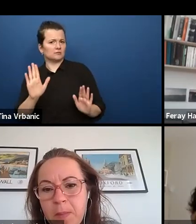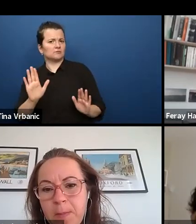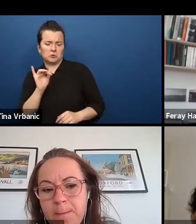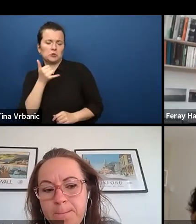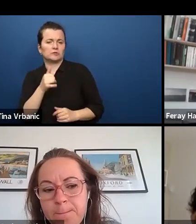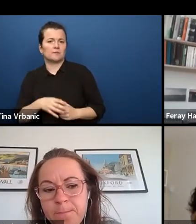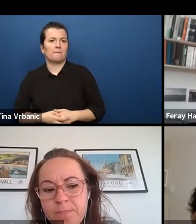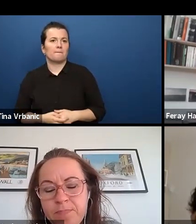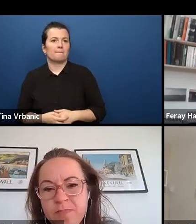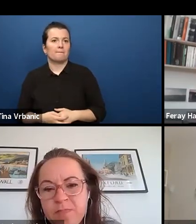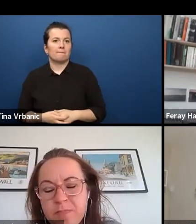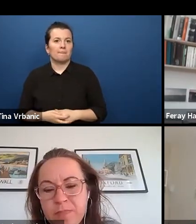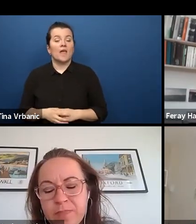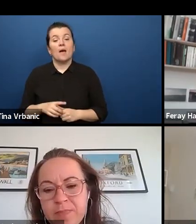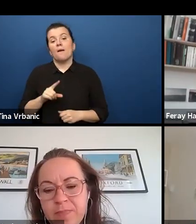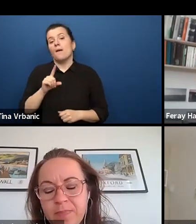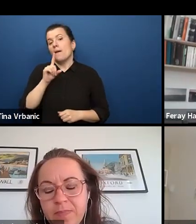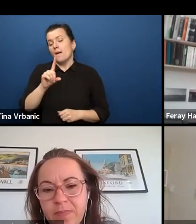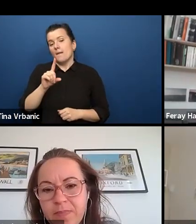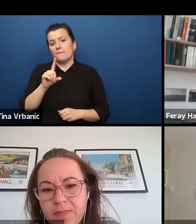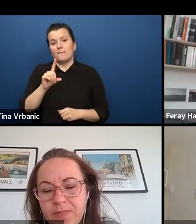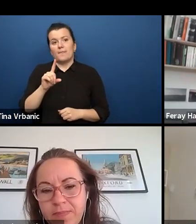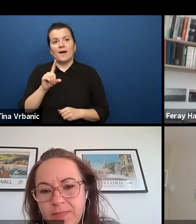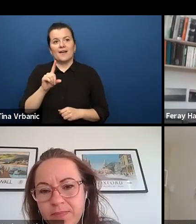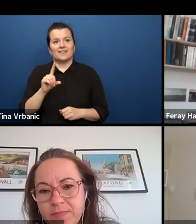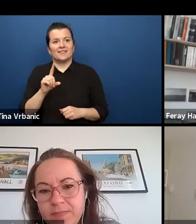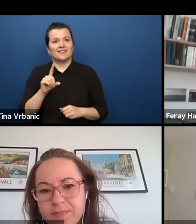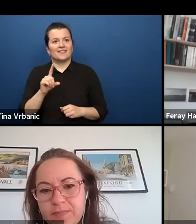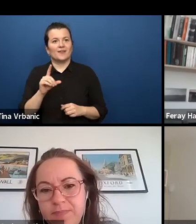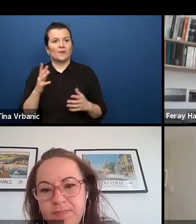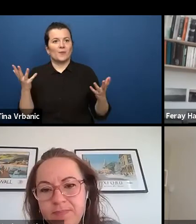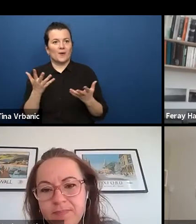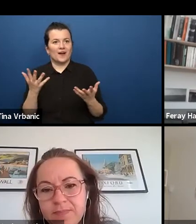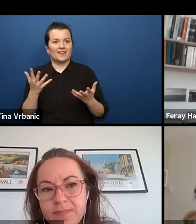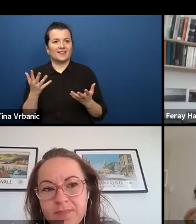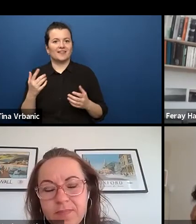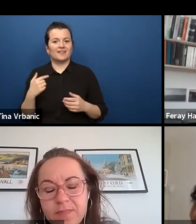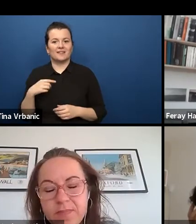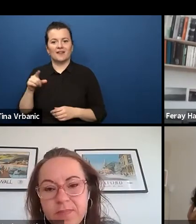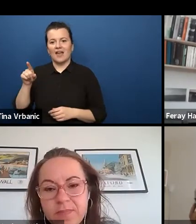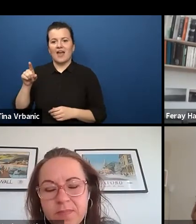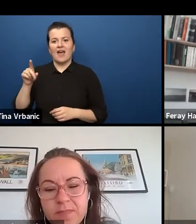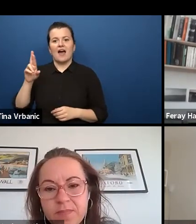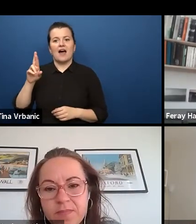As you have mentioned, in my introduction, I'm a part of a running school theatre